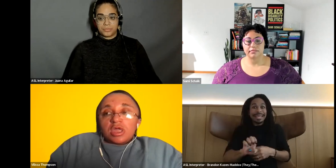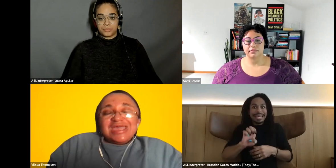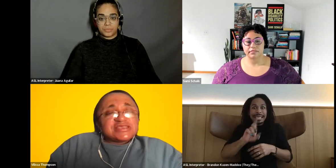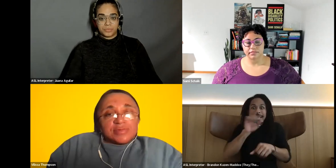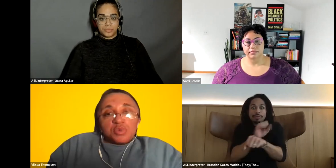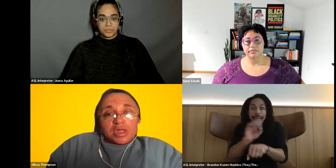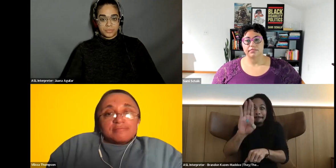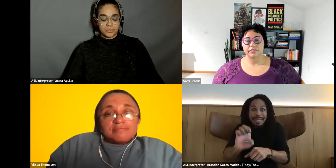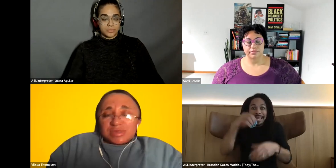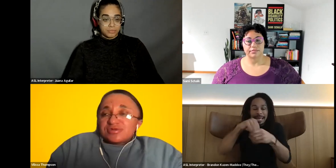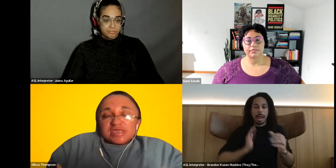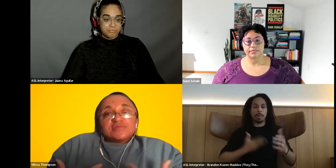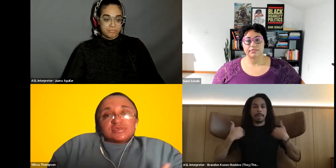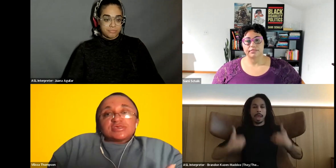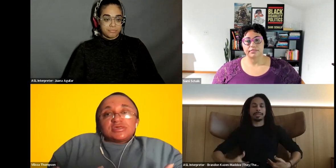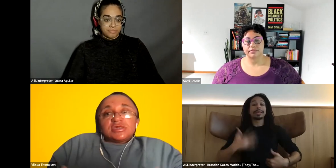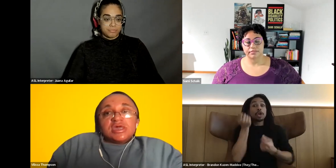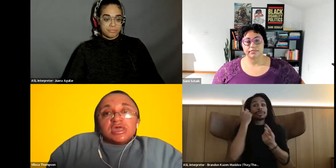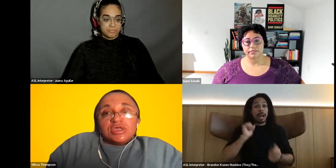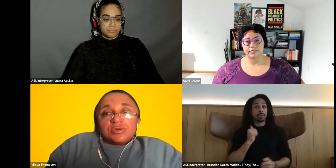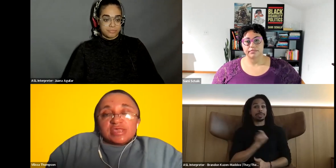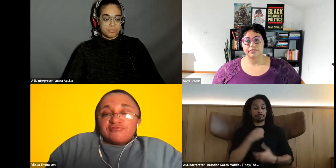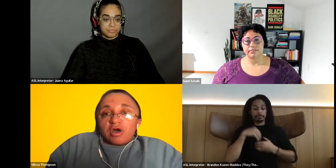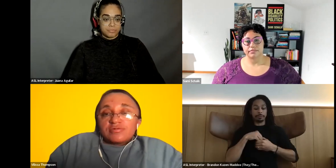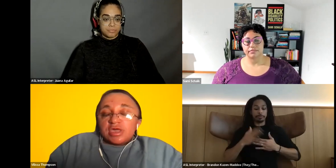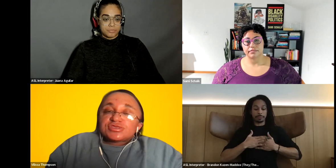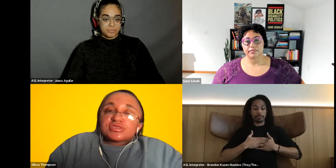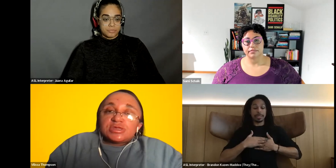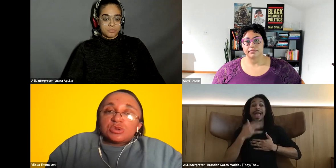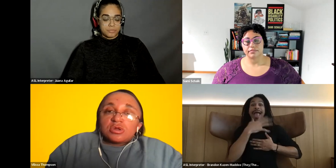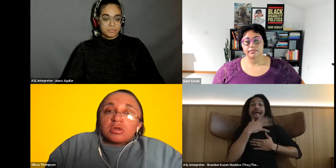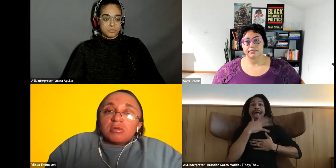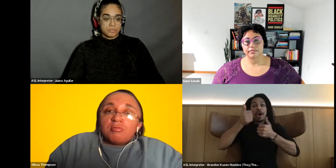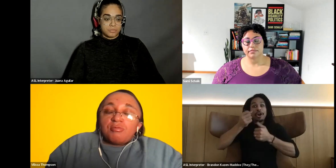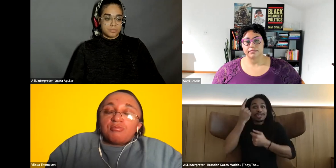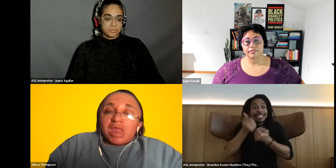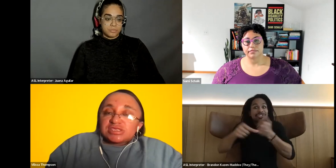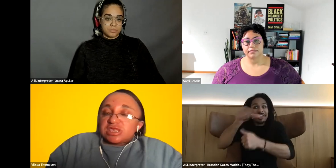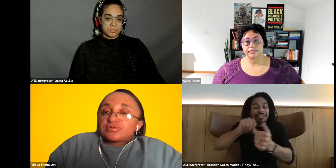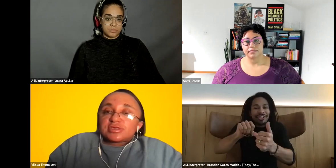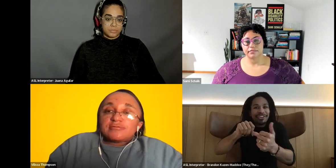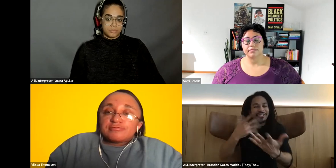Vilissa Thompson: intimate way, because there is an intimacy, you know, that's involved in understanding your Vilissa Thompson: black disabled self